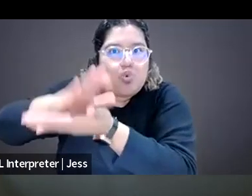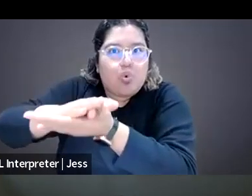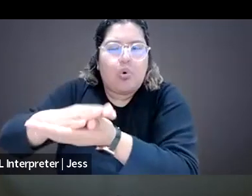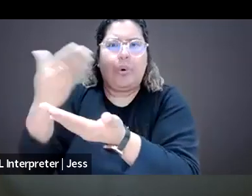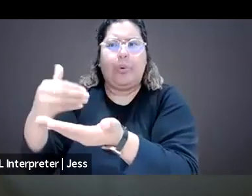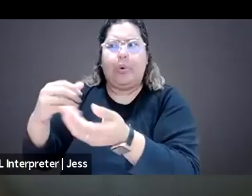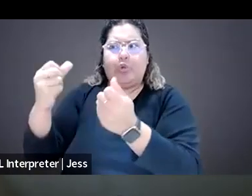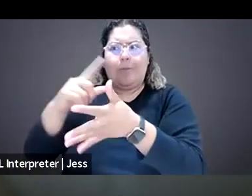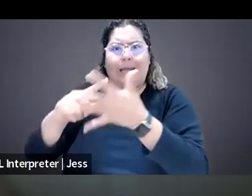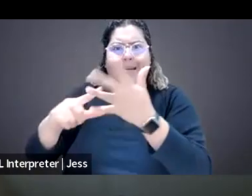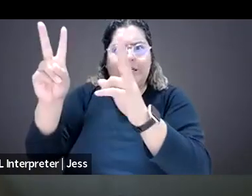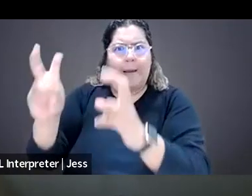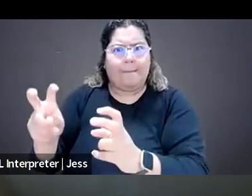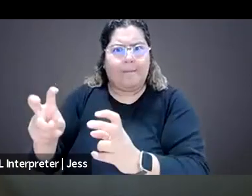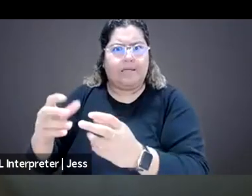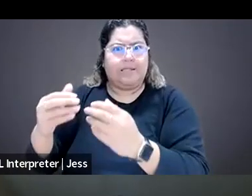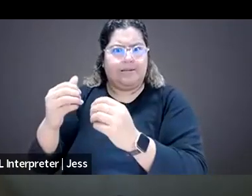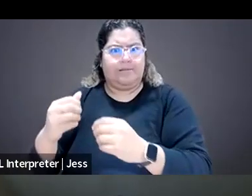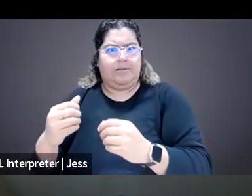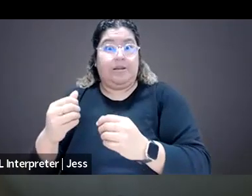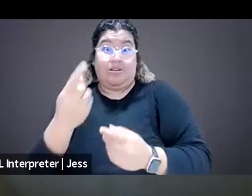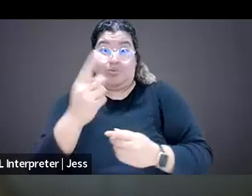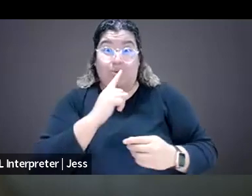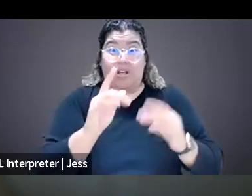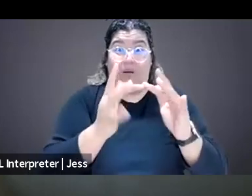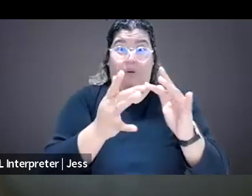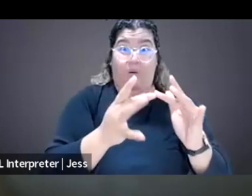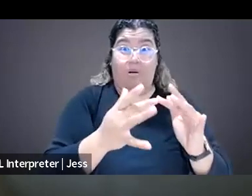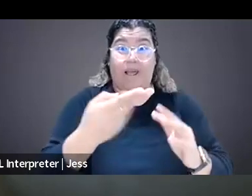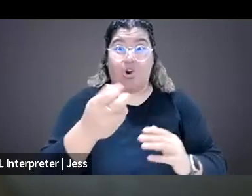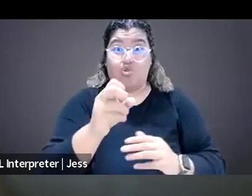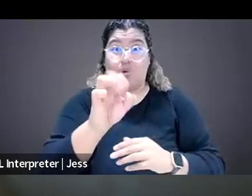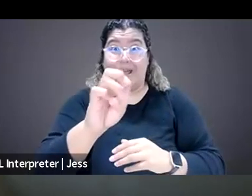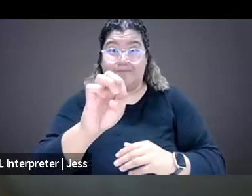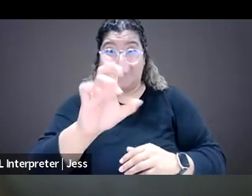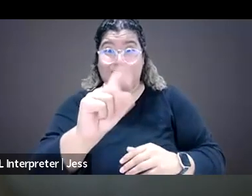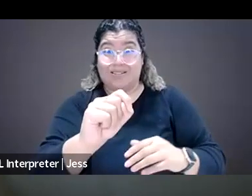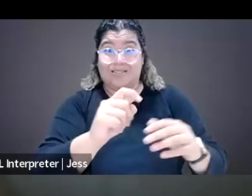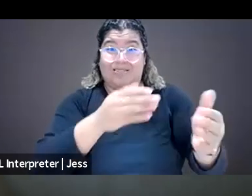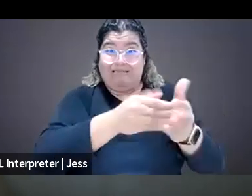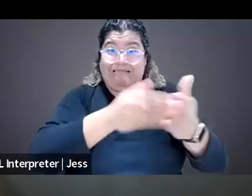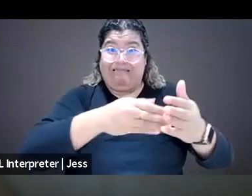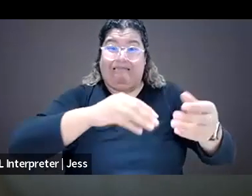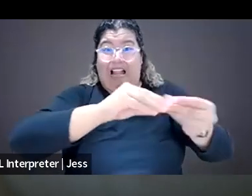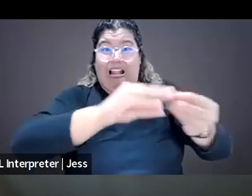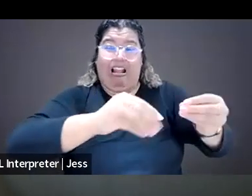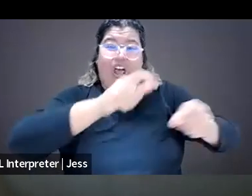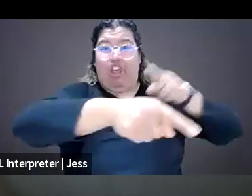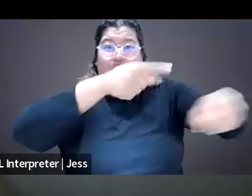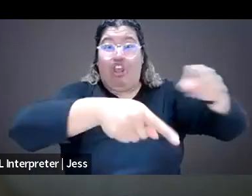and I think that online harassment is one of those threats to the future of journalism and it really starts at the bottom where students are.